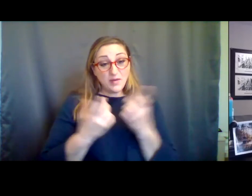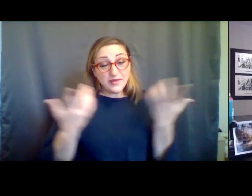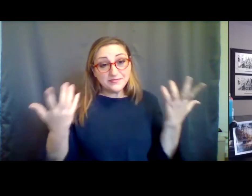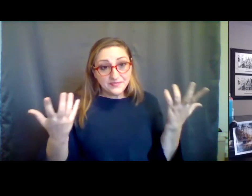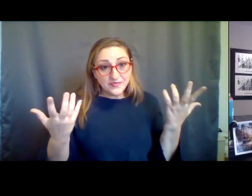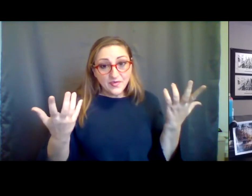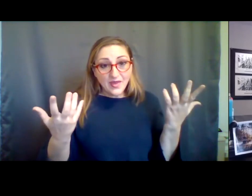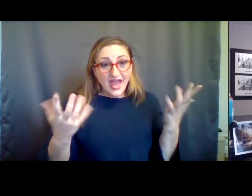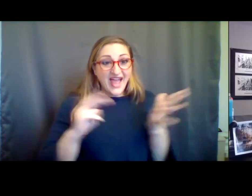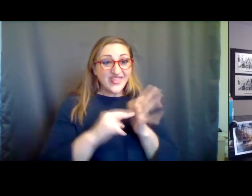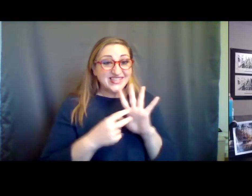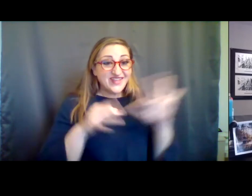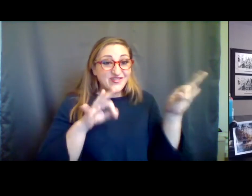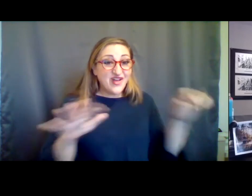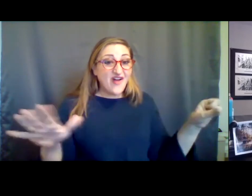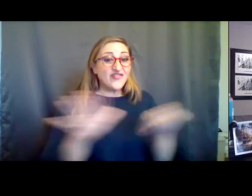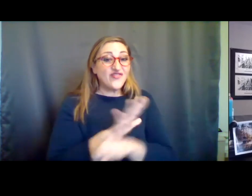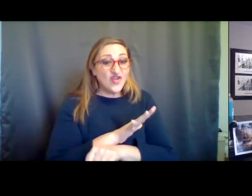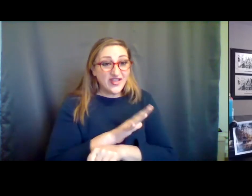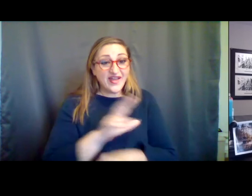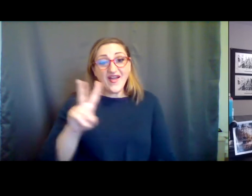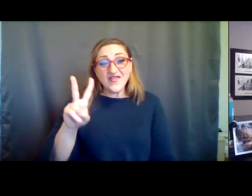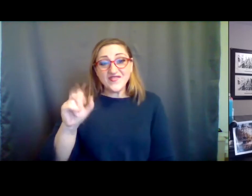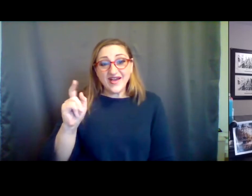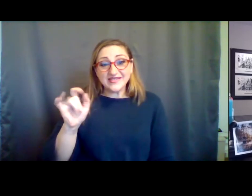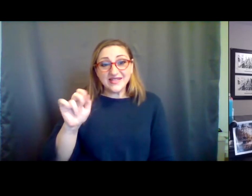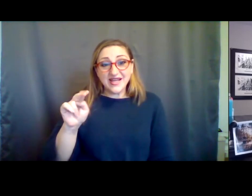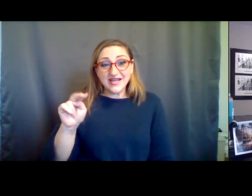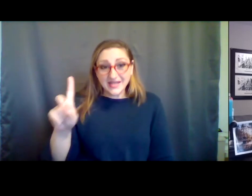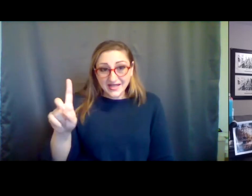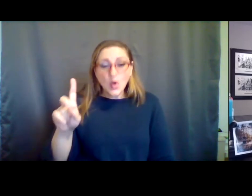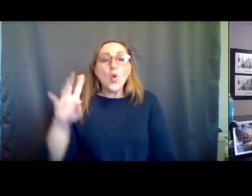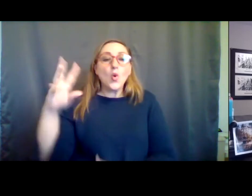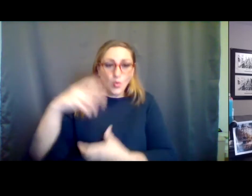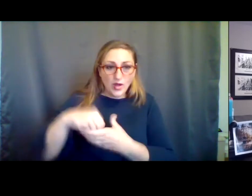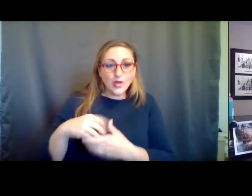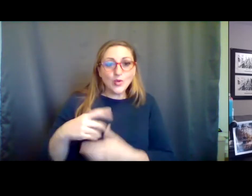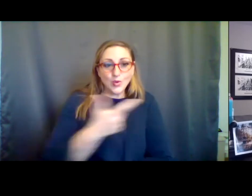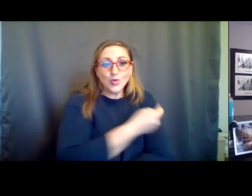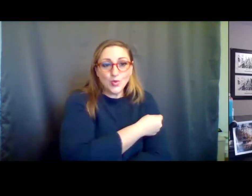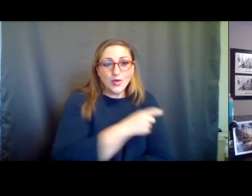Health Department is that at some point the definition of "fully vaccinated" will include boosters. We don't